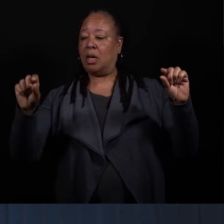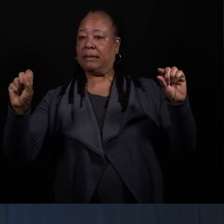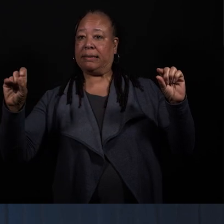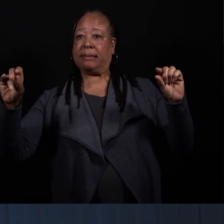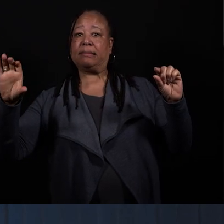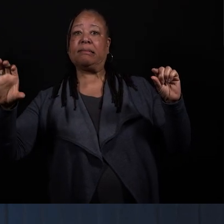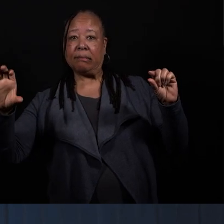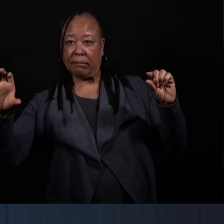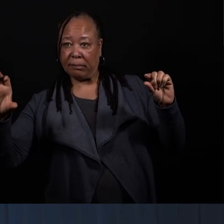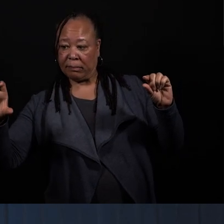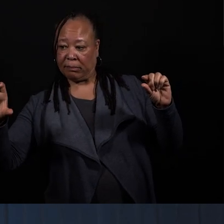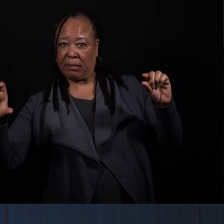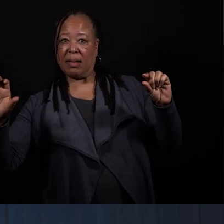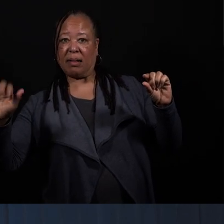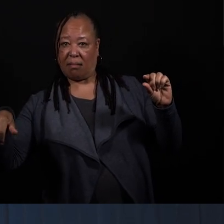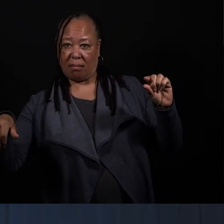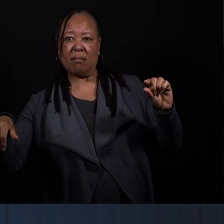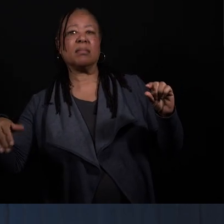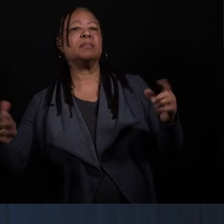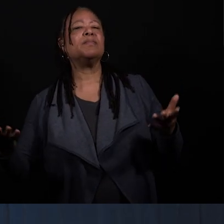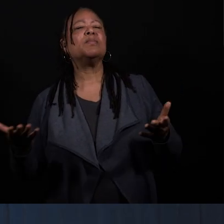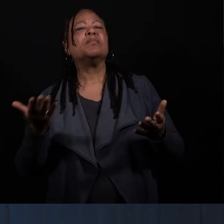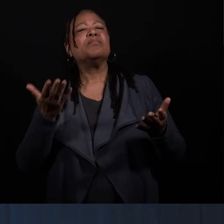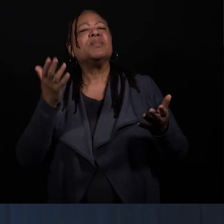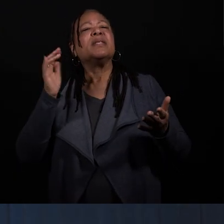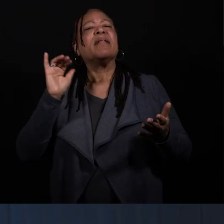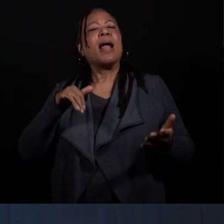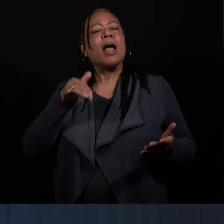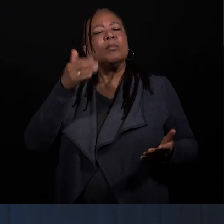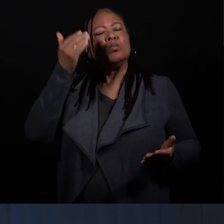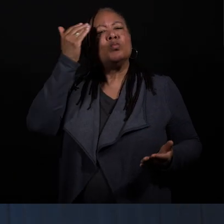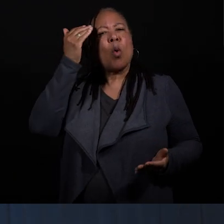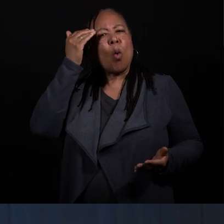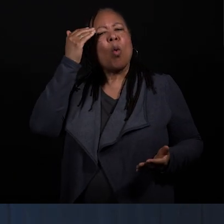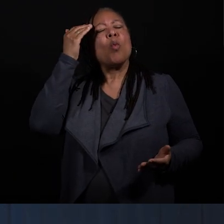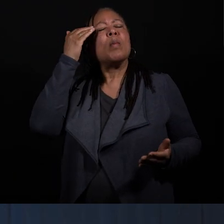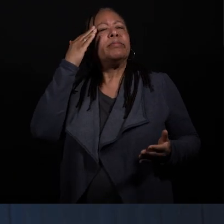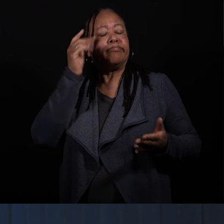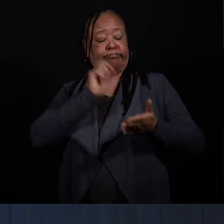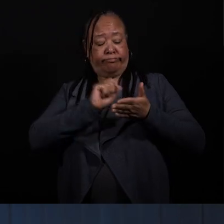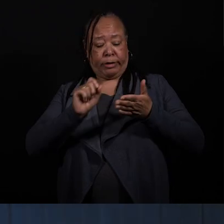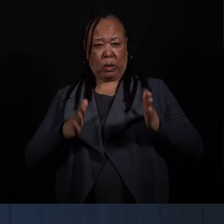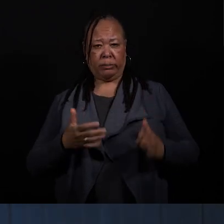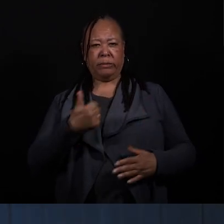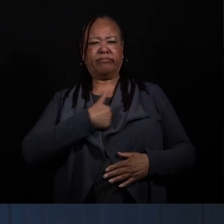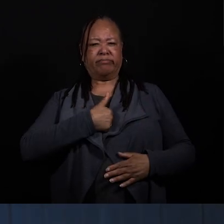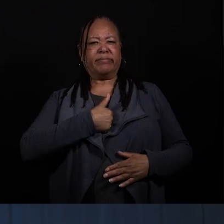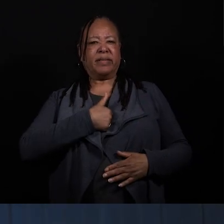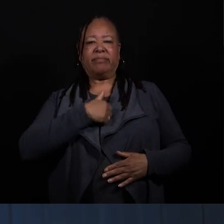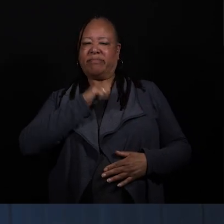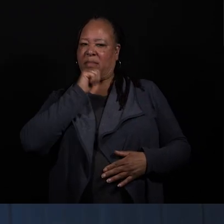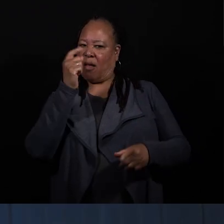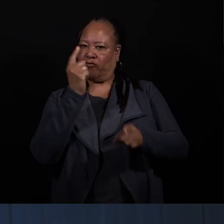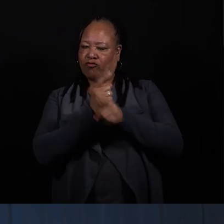next to their quote to point out that you know, as a writer, that that's not correct English,